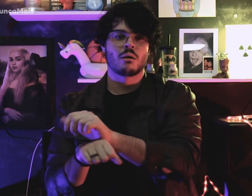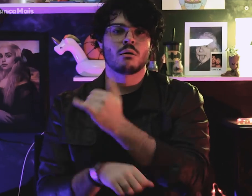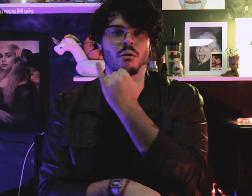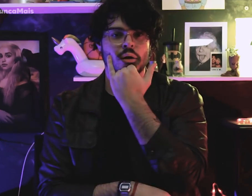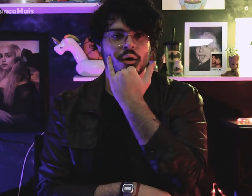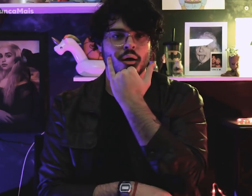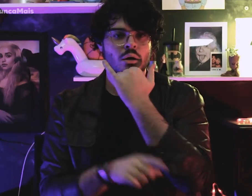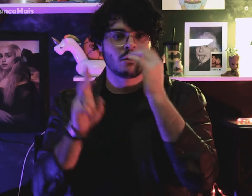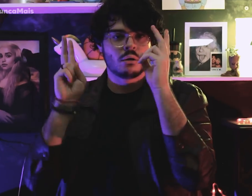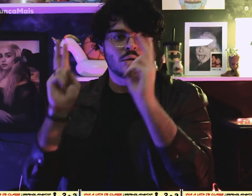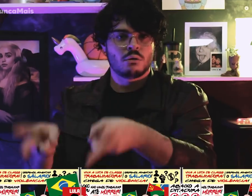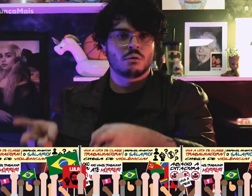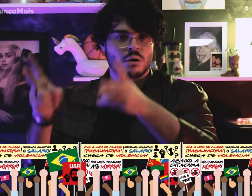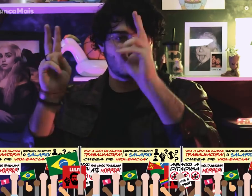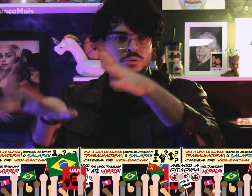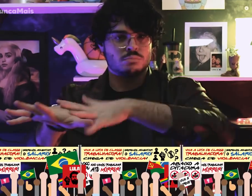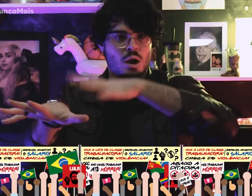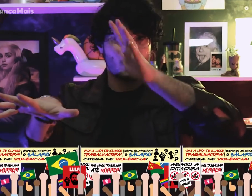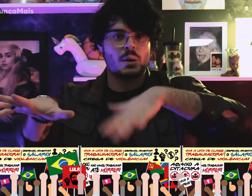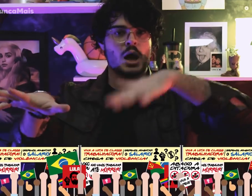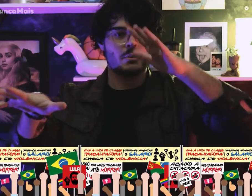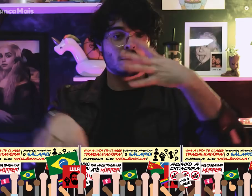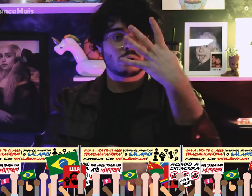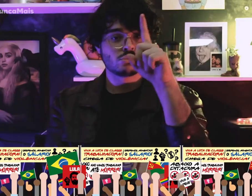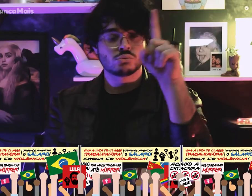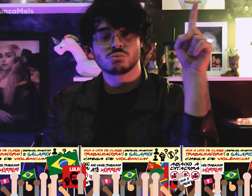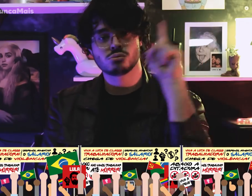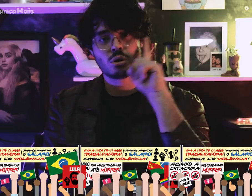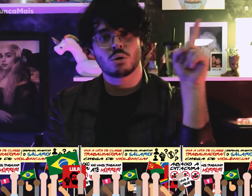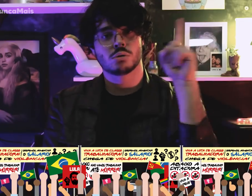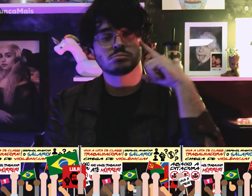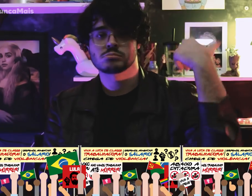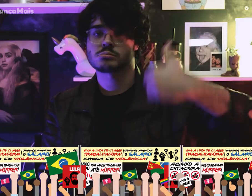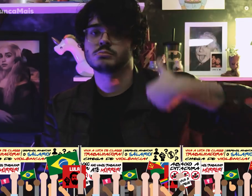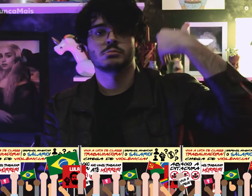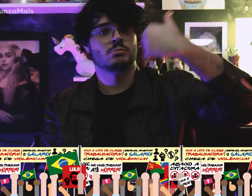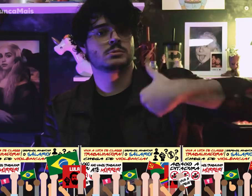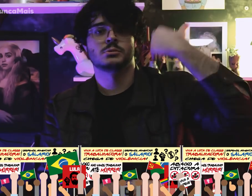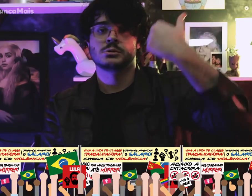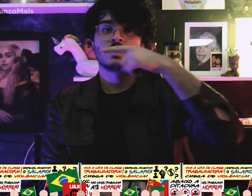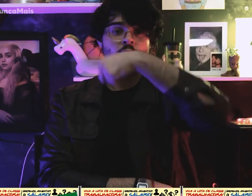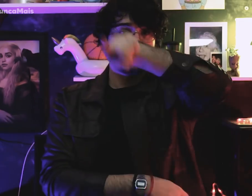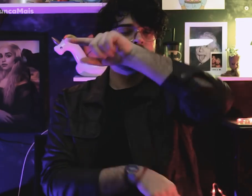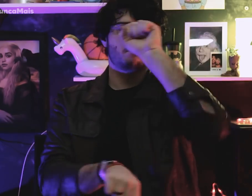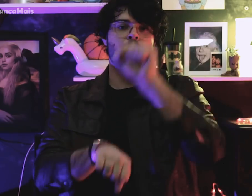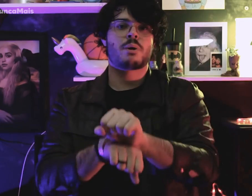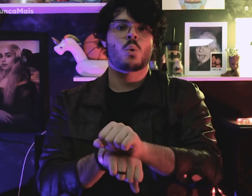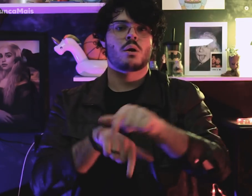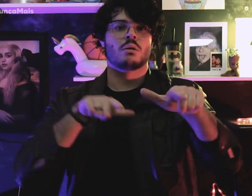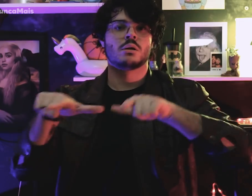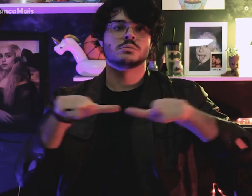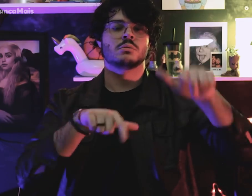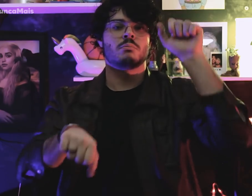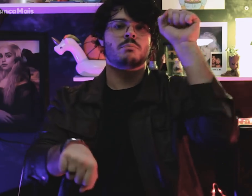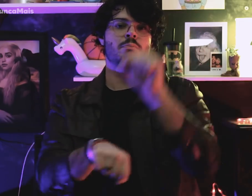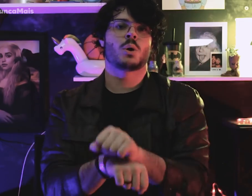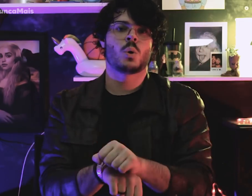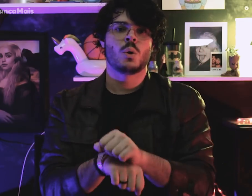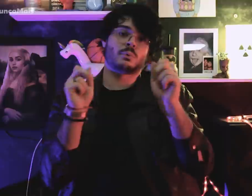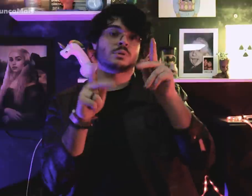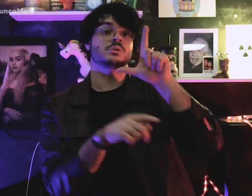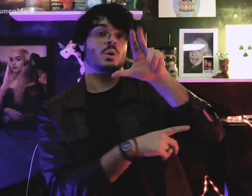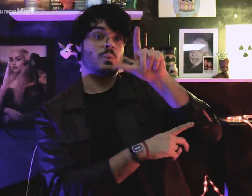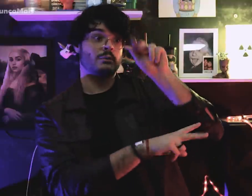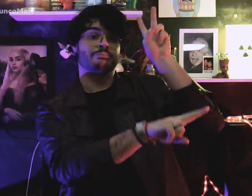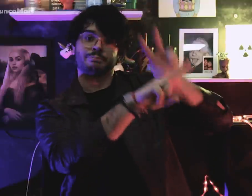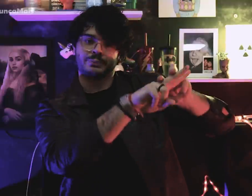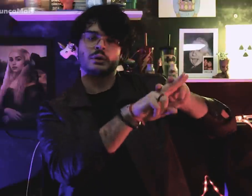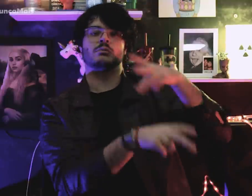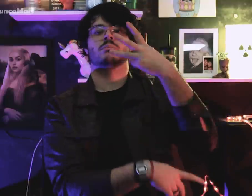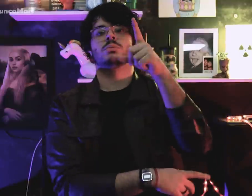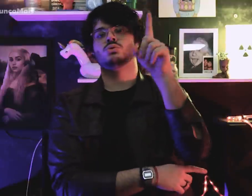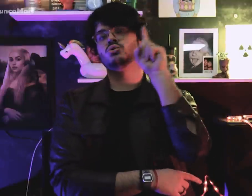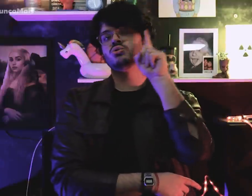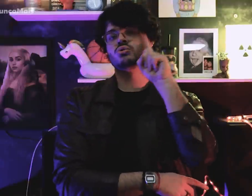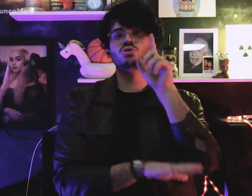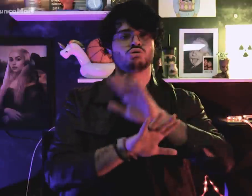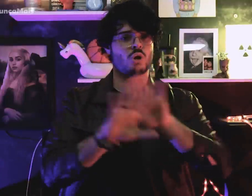mas a greve continuou durante 41 dias, enquanto Lula ficou preso no DOPS por apenas 31 dias.